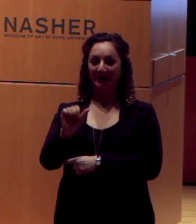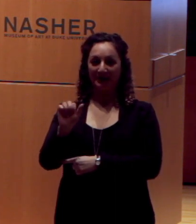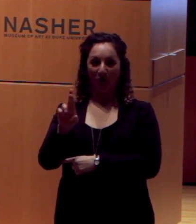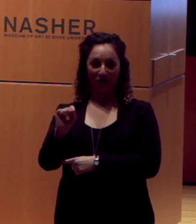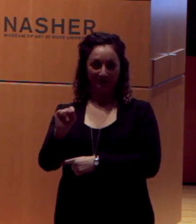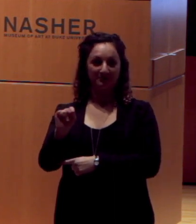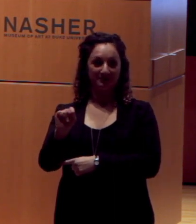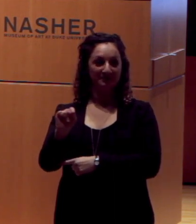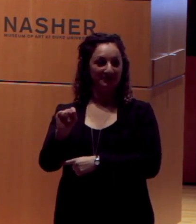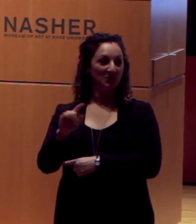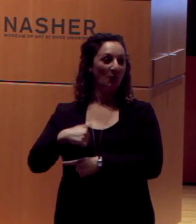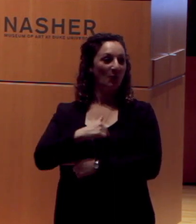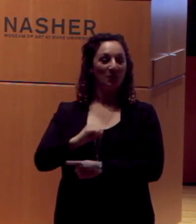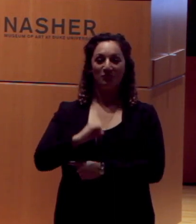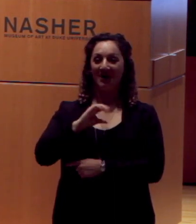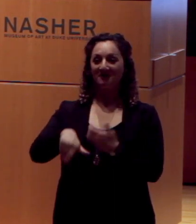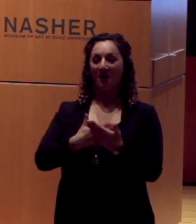So we're very, very proud of all the work that went into this week.